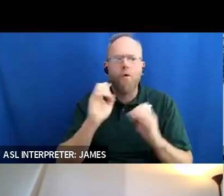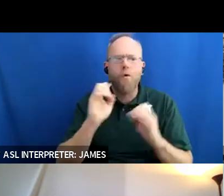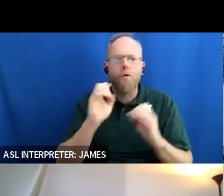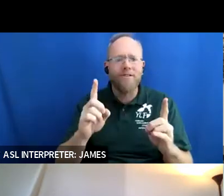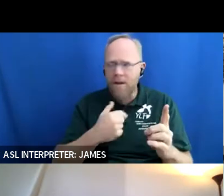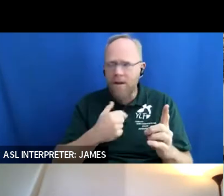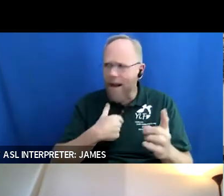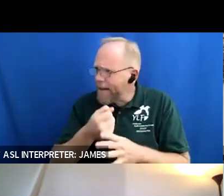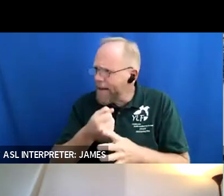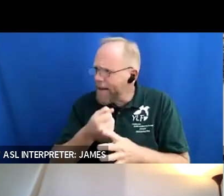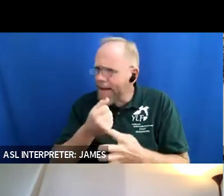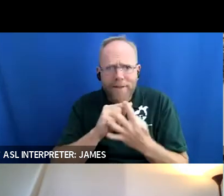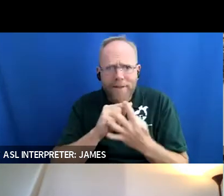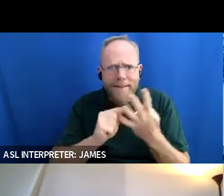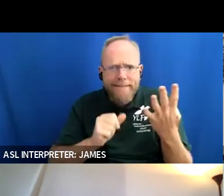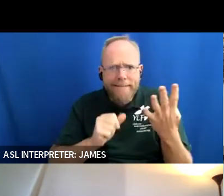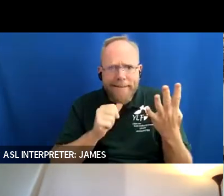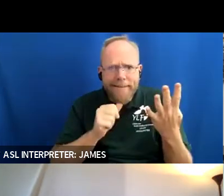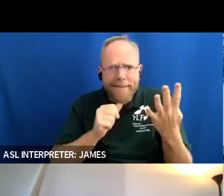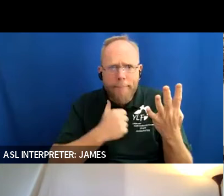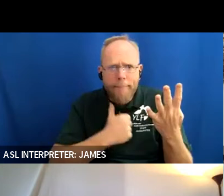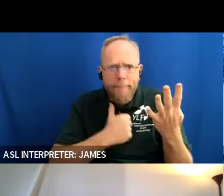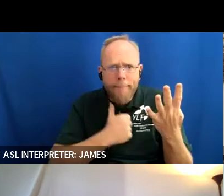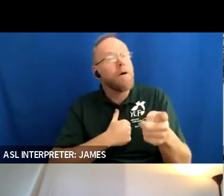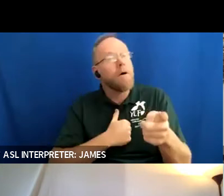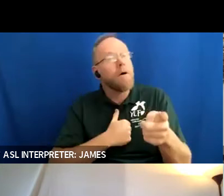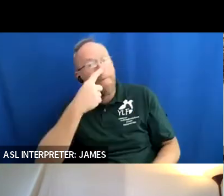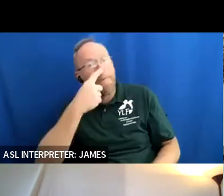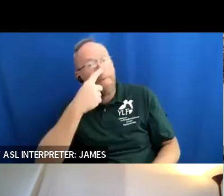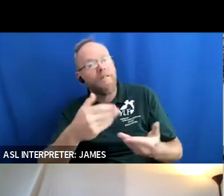i didn't i apologize nathan can you give a visual description of yourself in your background please